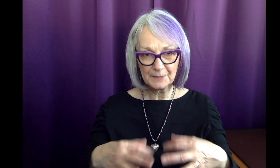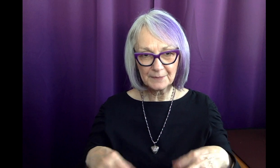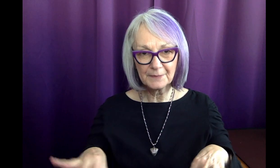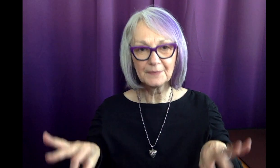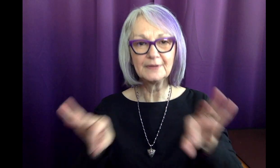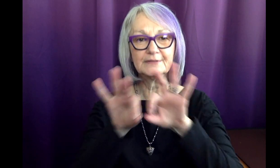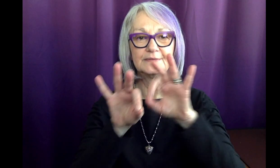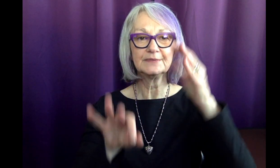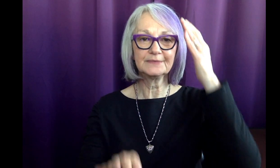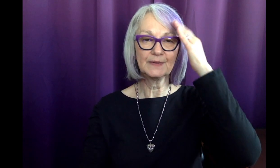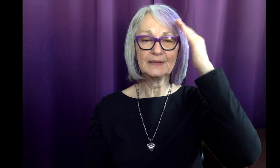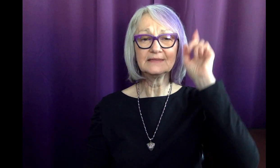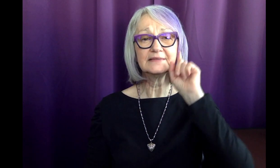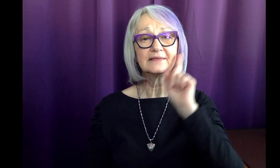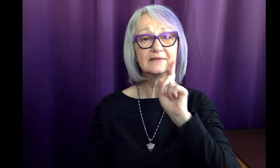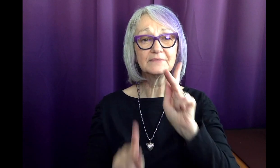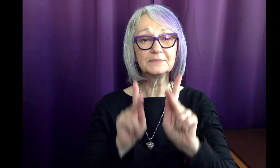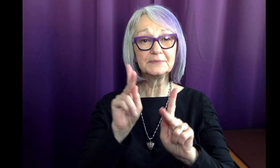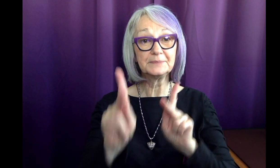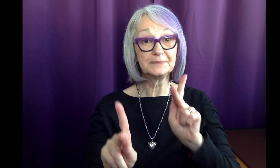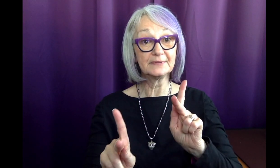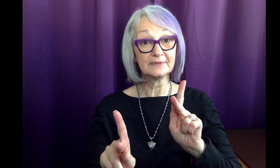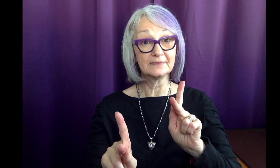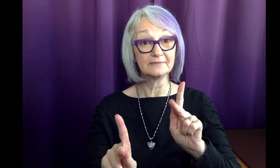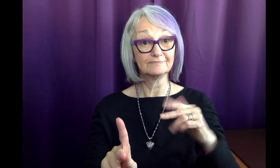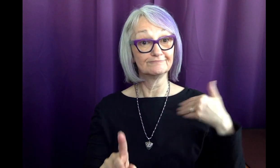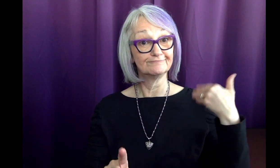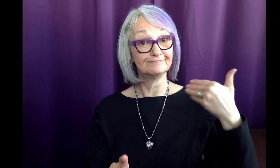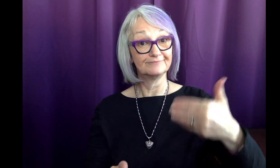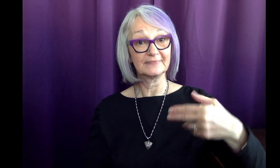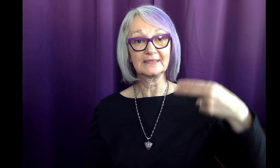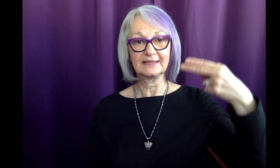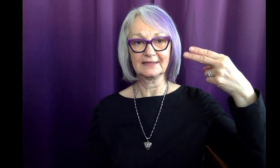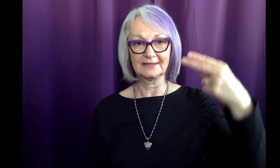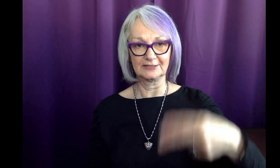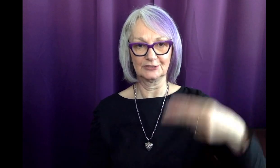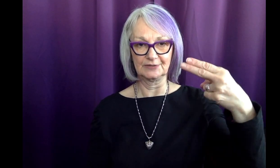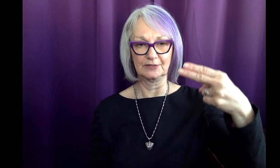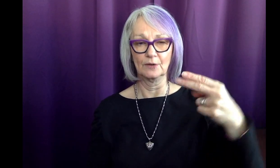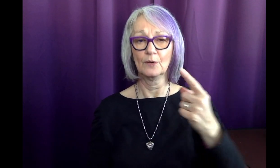It’s important to know about Deaf people throughout history.